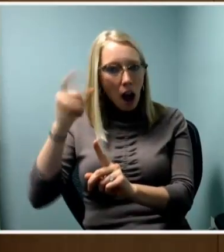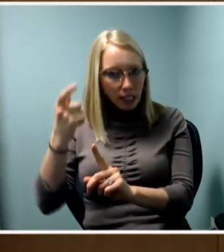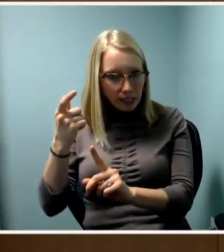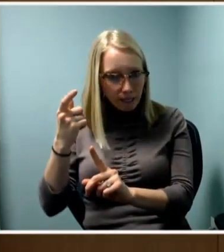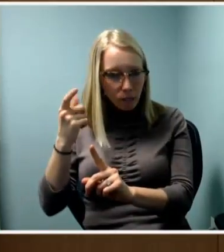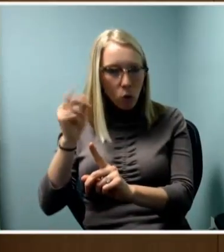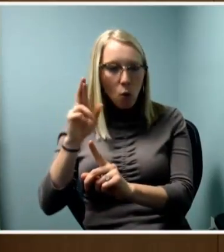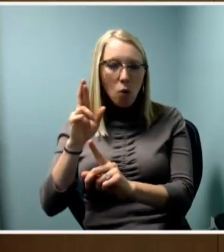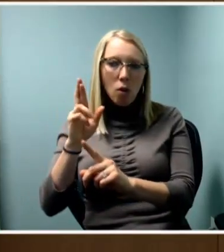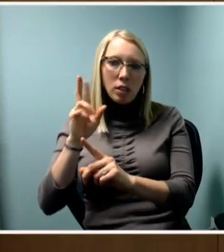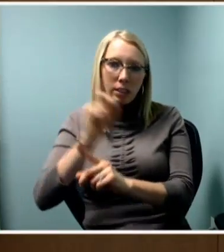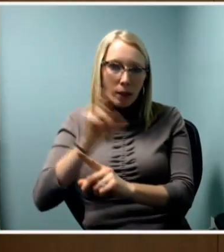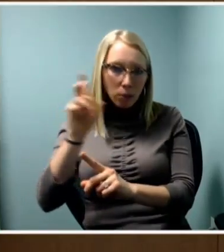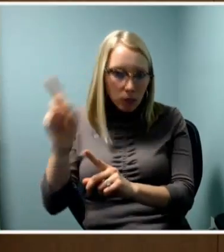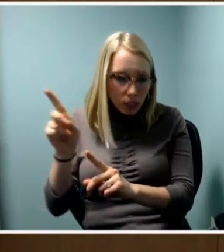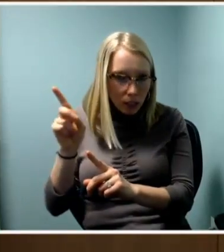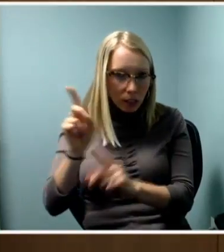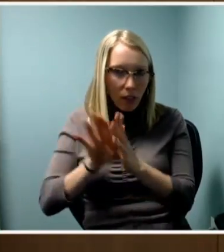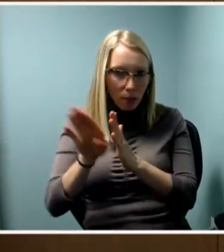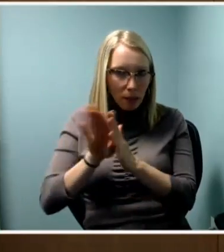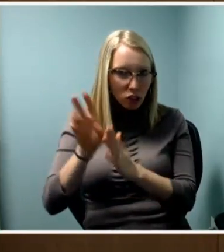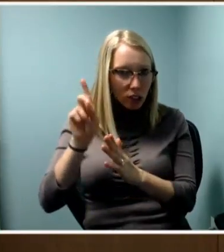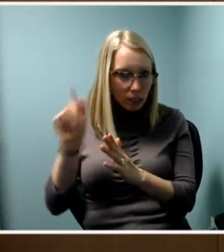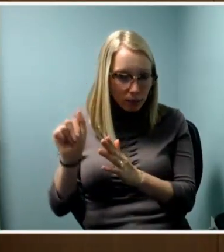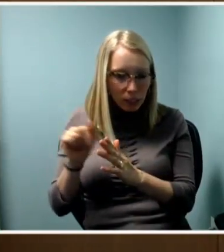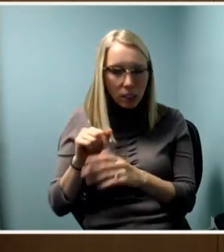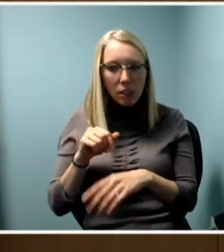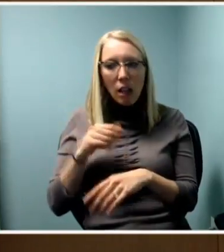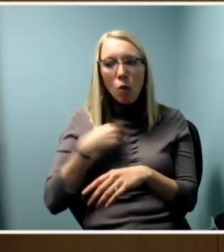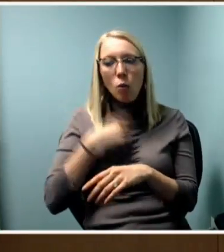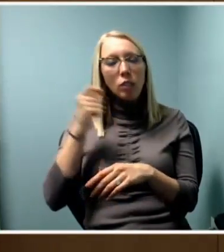and to be mindful that that is a population that is frequently